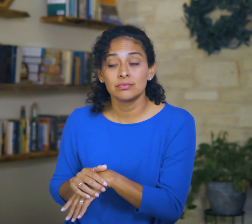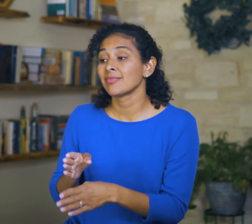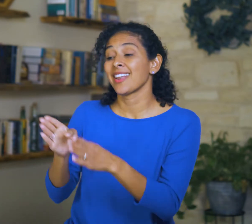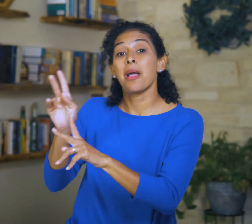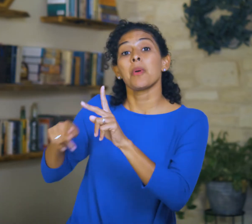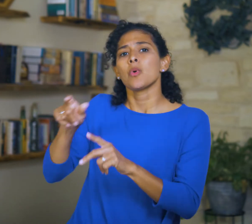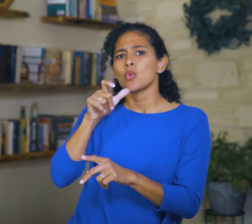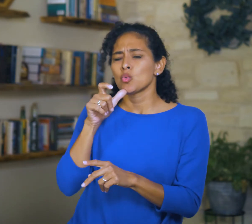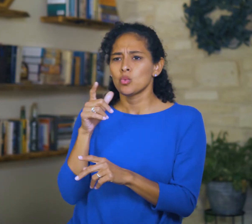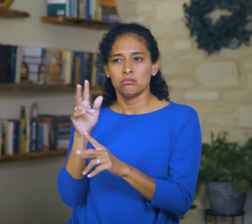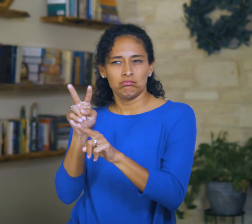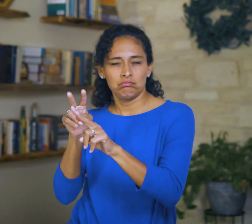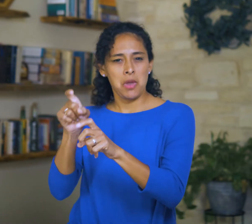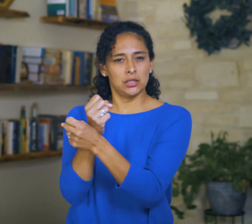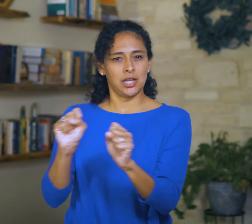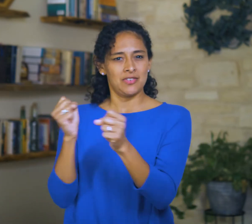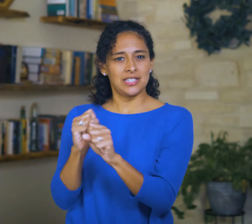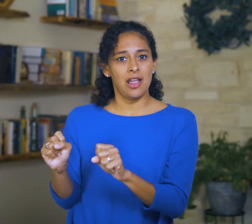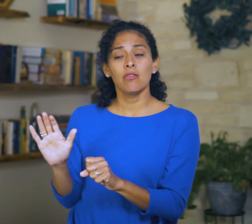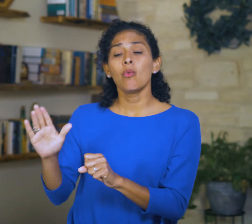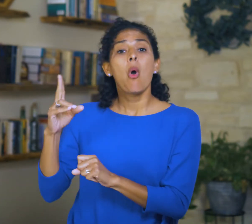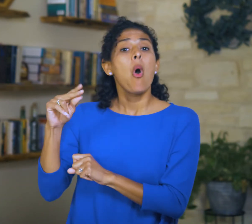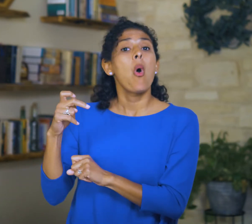Those who look to security as their ultimate hope